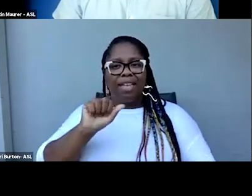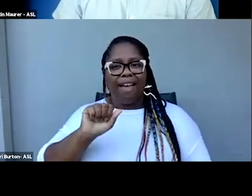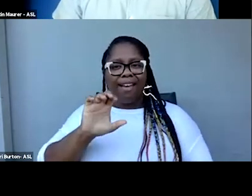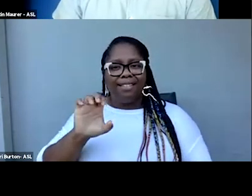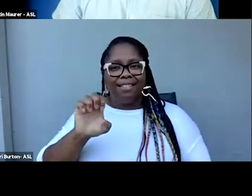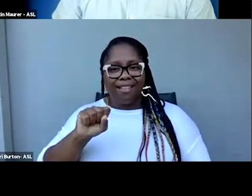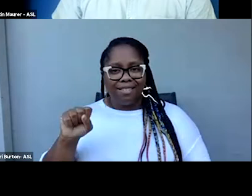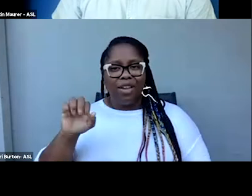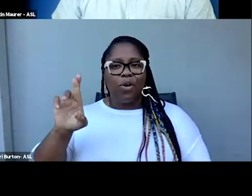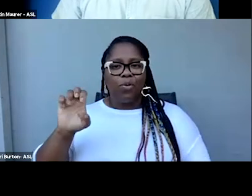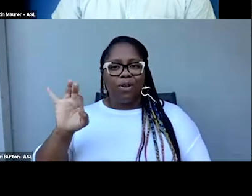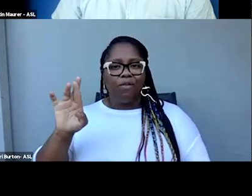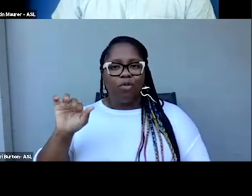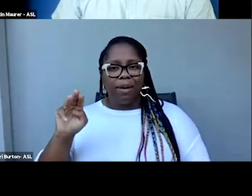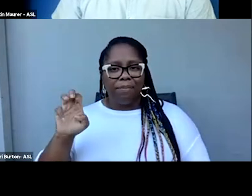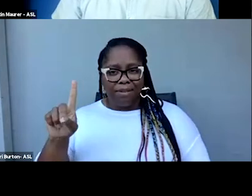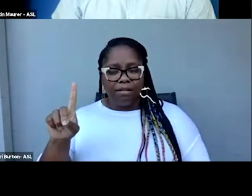That circles back to the original